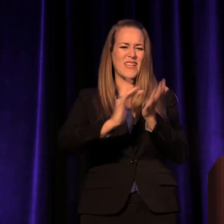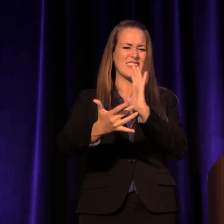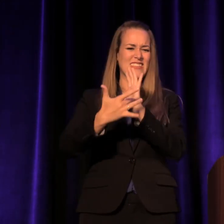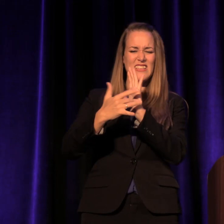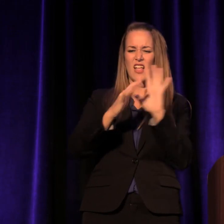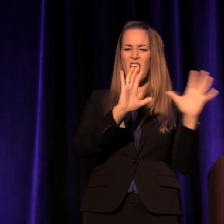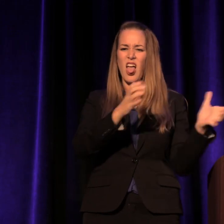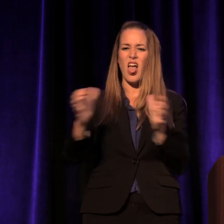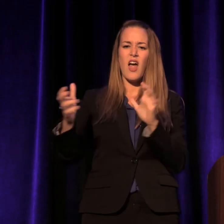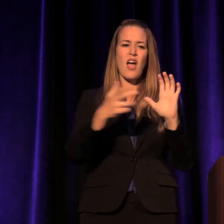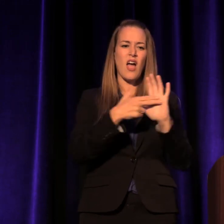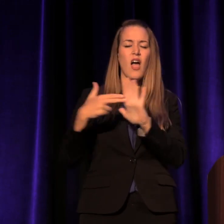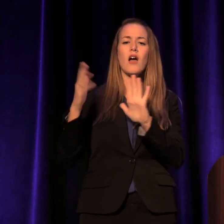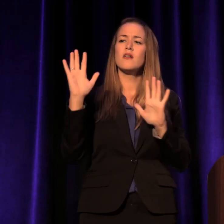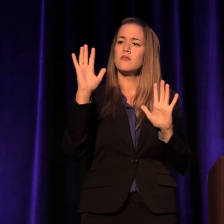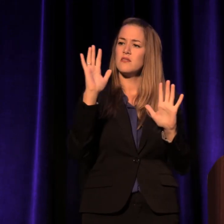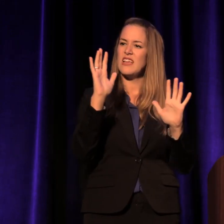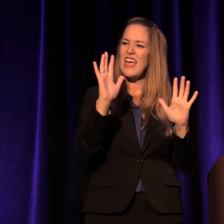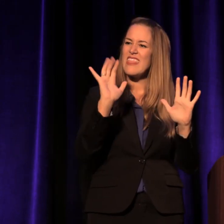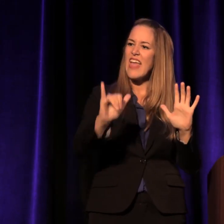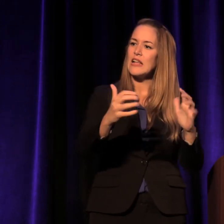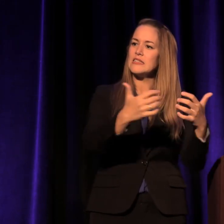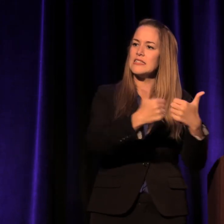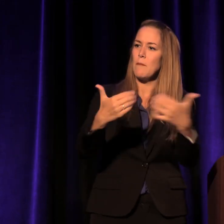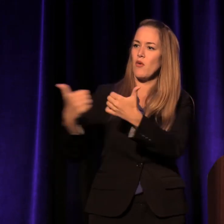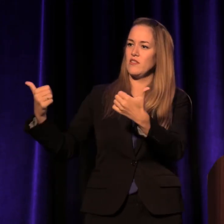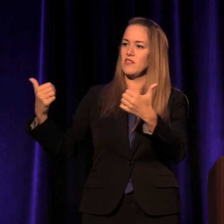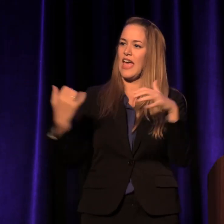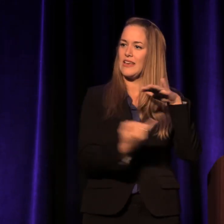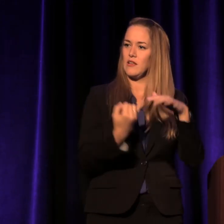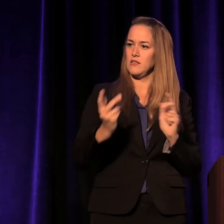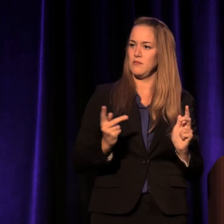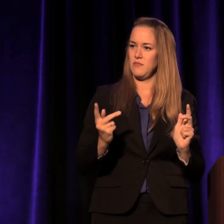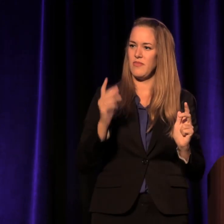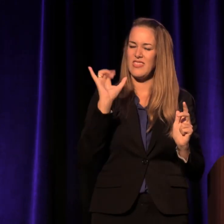are separate and isolated from one another.